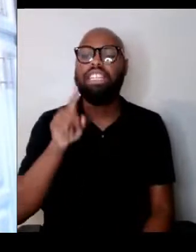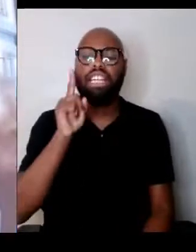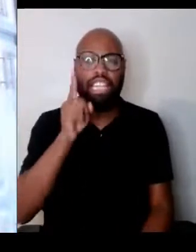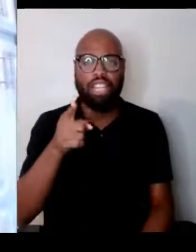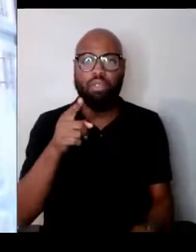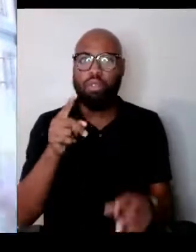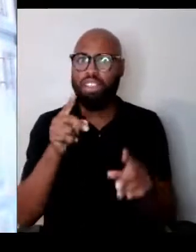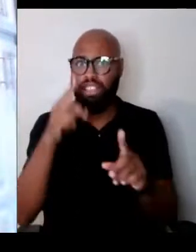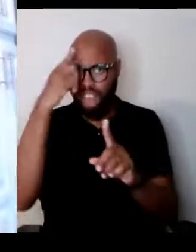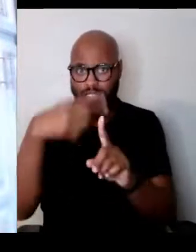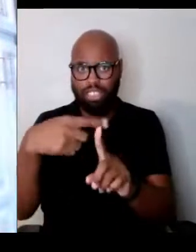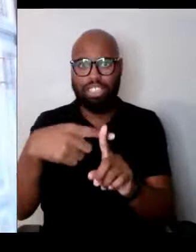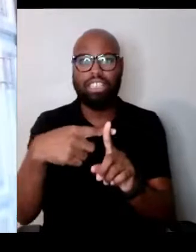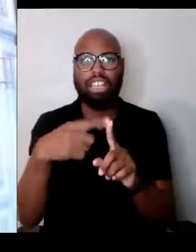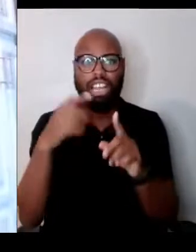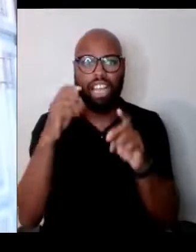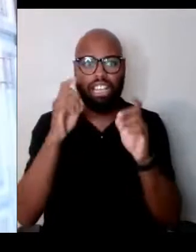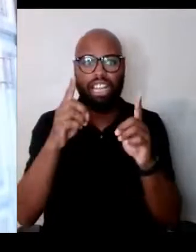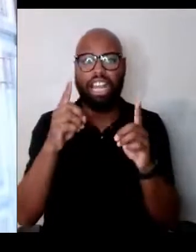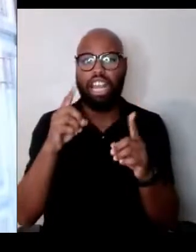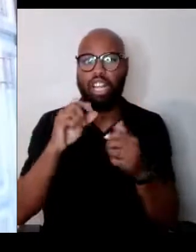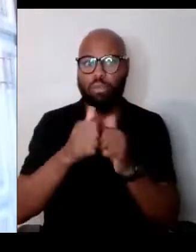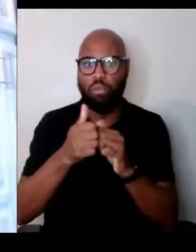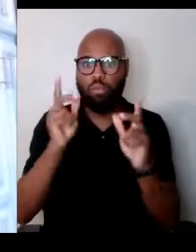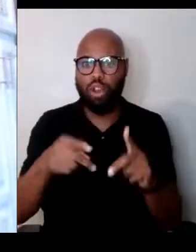and he happened to have been blonde and had green eyes.